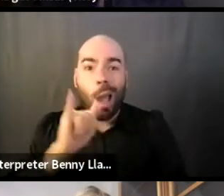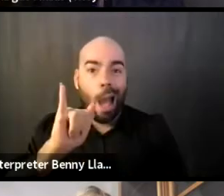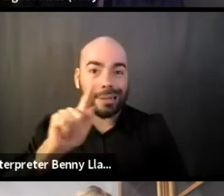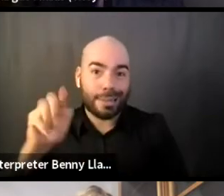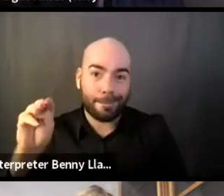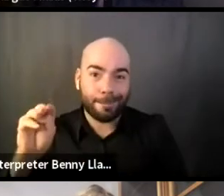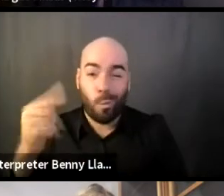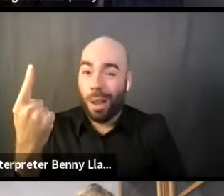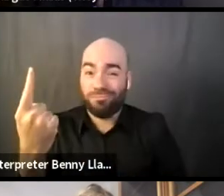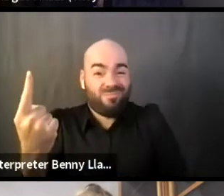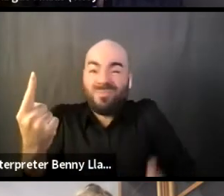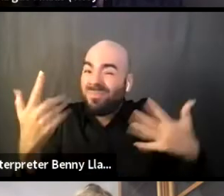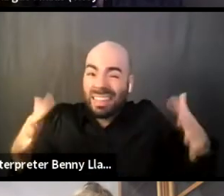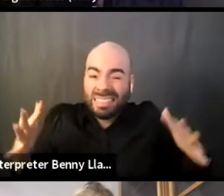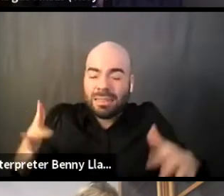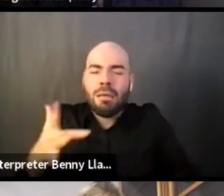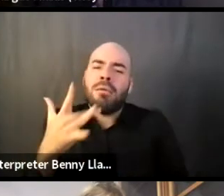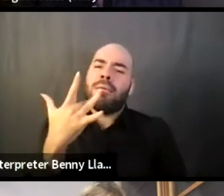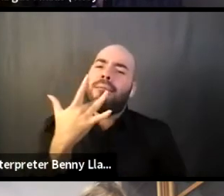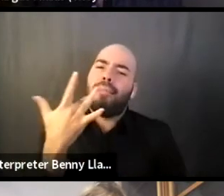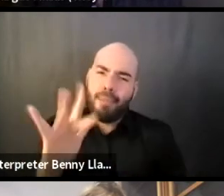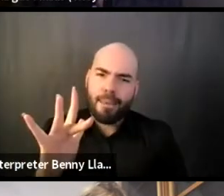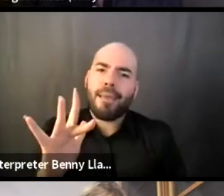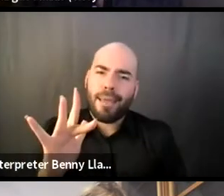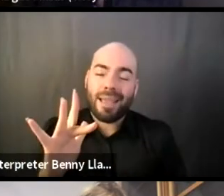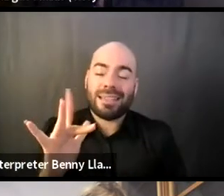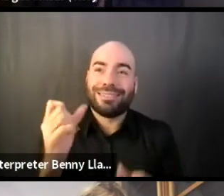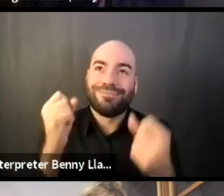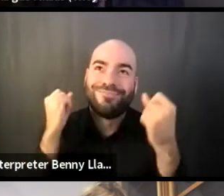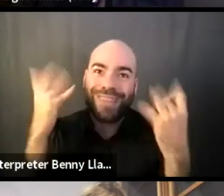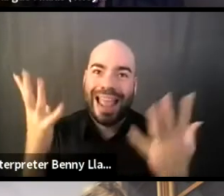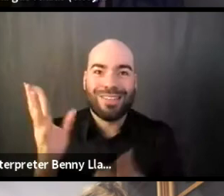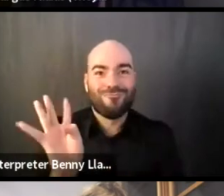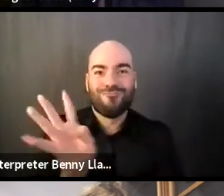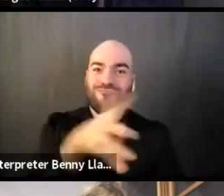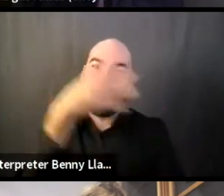to have a lot of rainbows, but I know that personally,